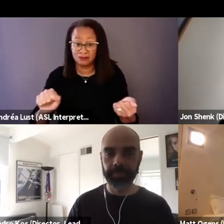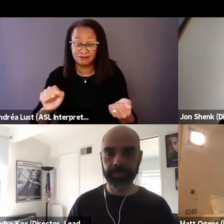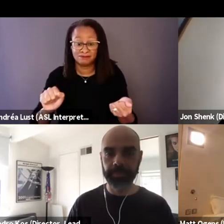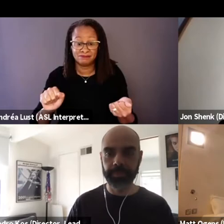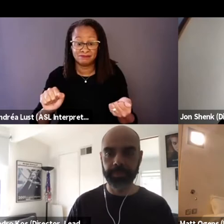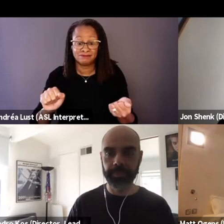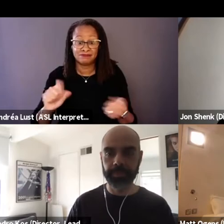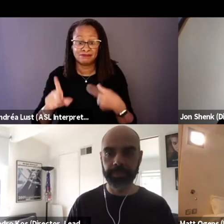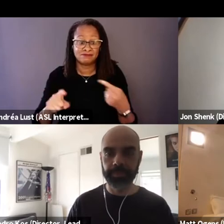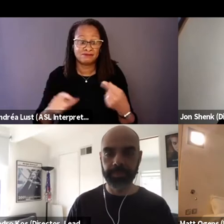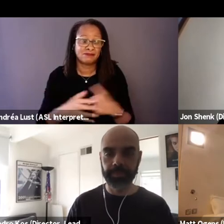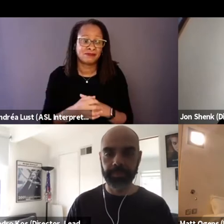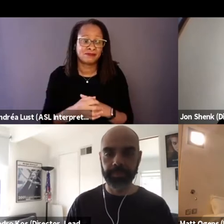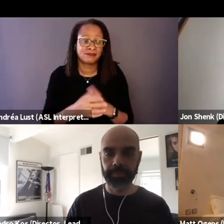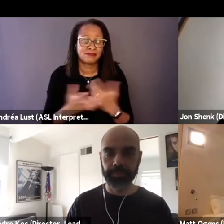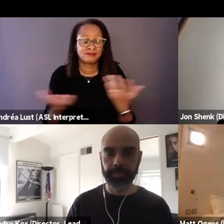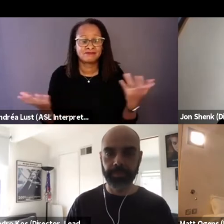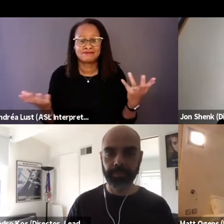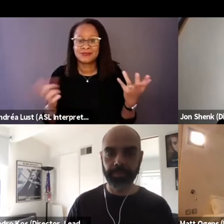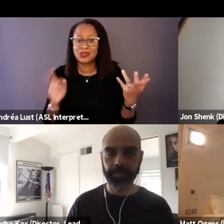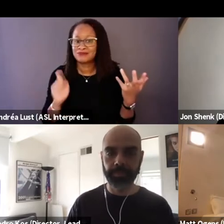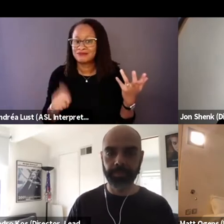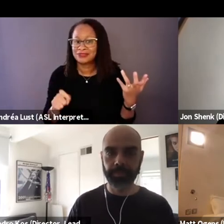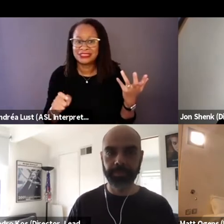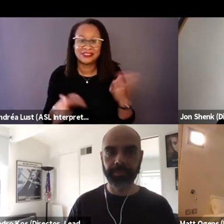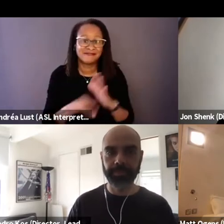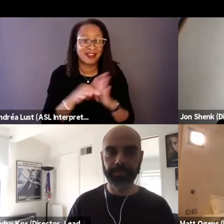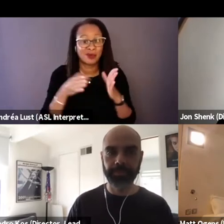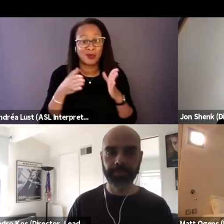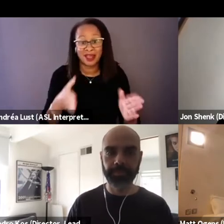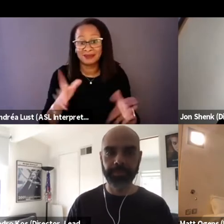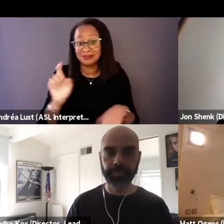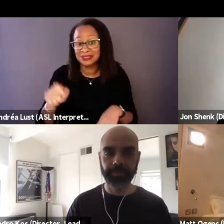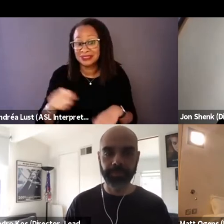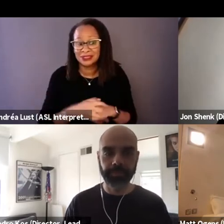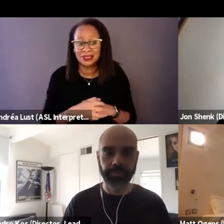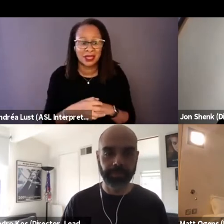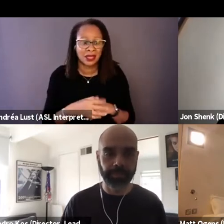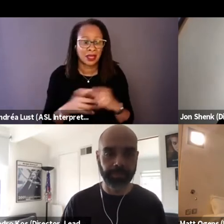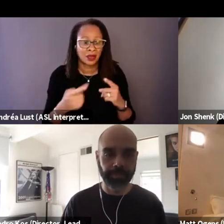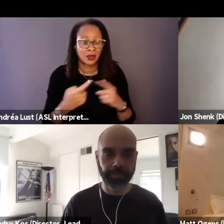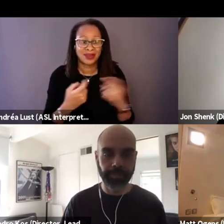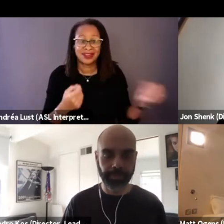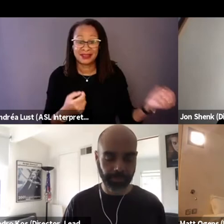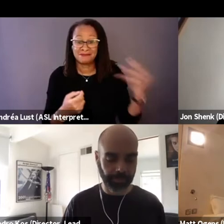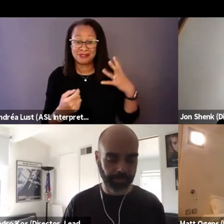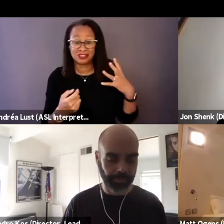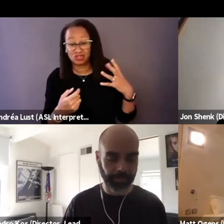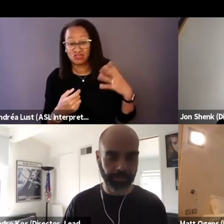And so we had to find a way and when he pitched to me the idea of animation,